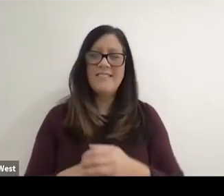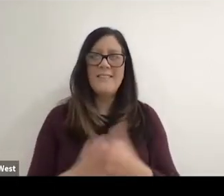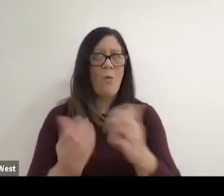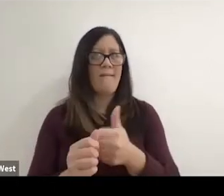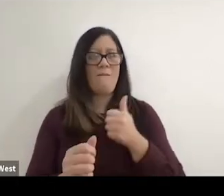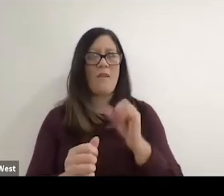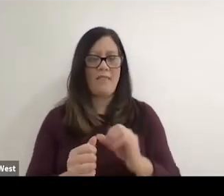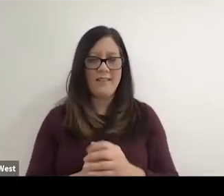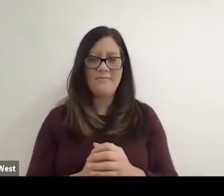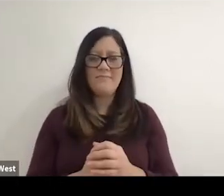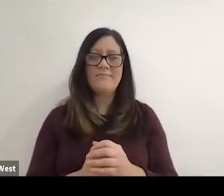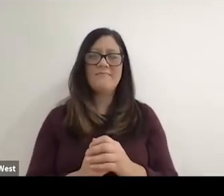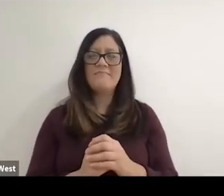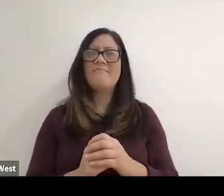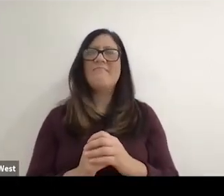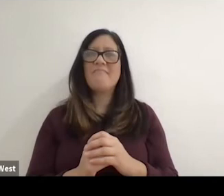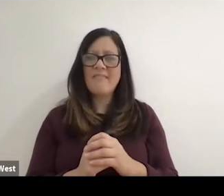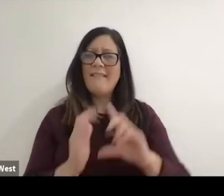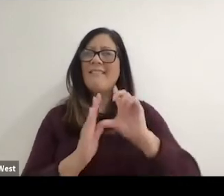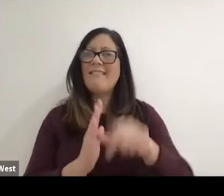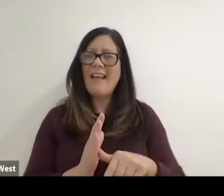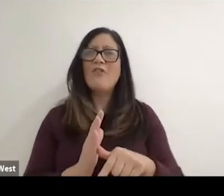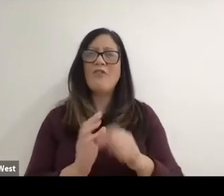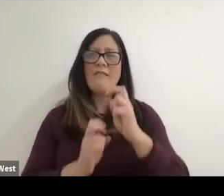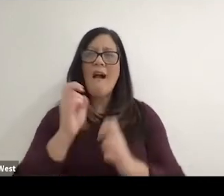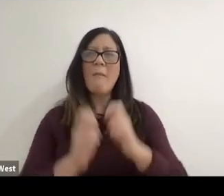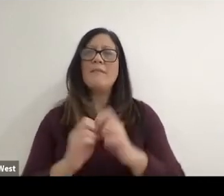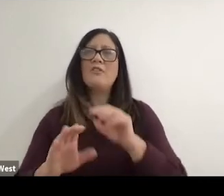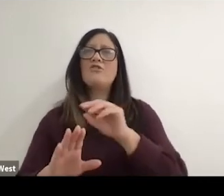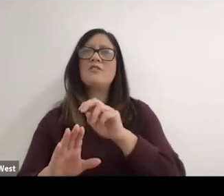We eventually moved it on and the games were moved around the US.